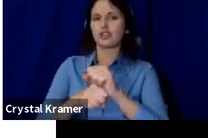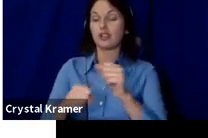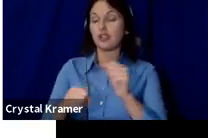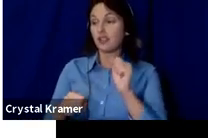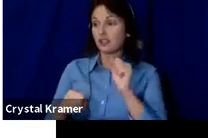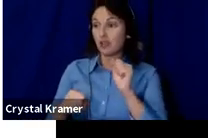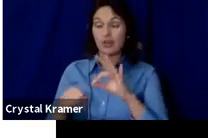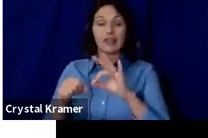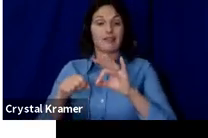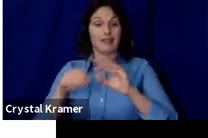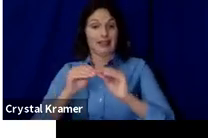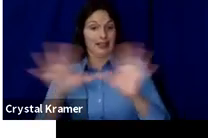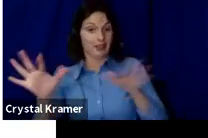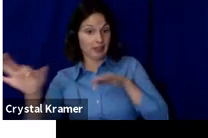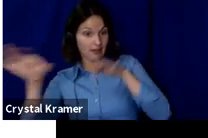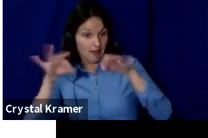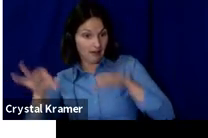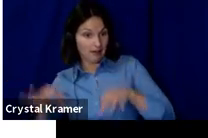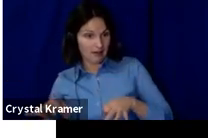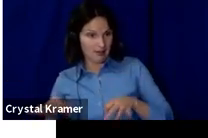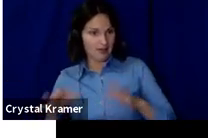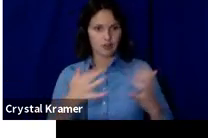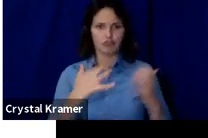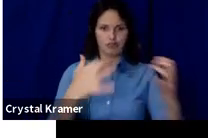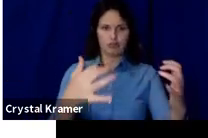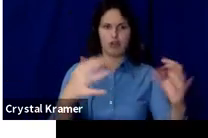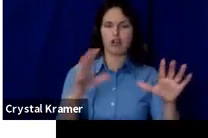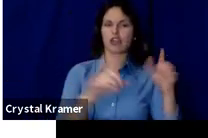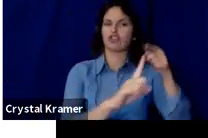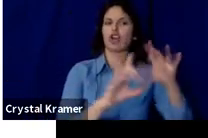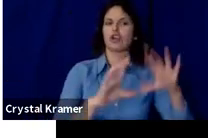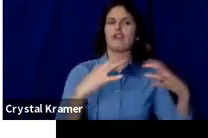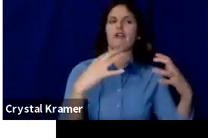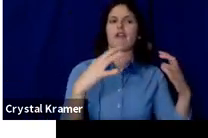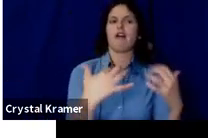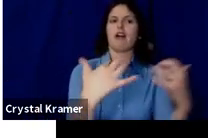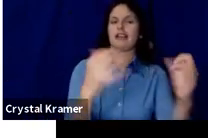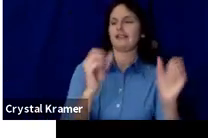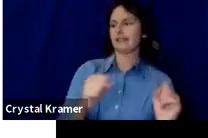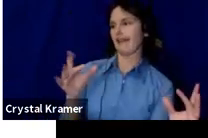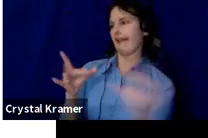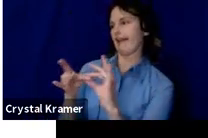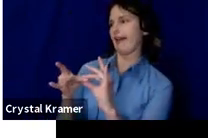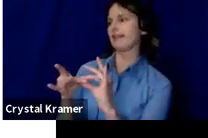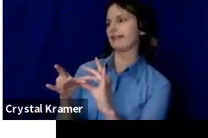This is how you can connect with your target audience. Second is, who do you do it for?